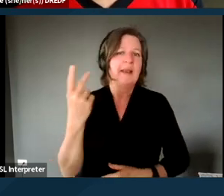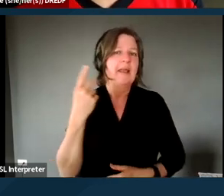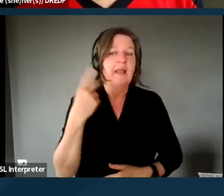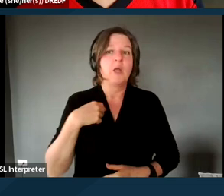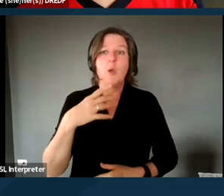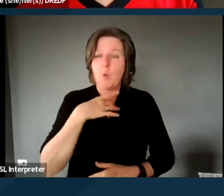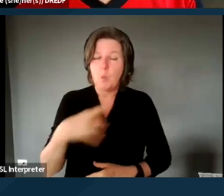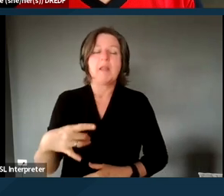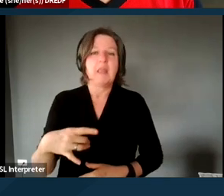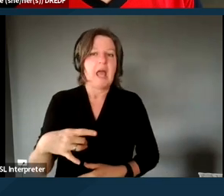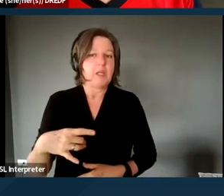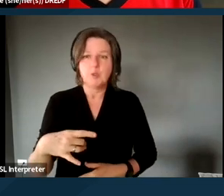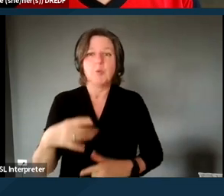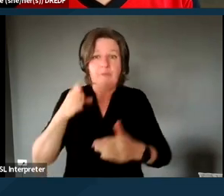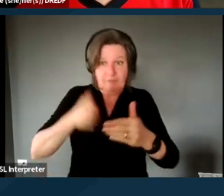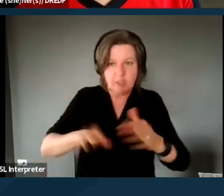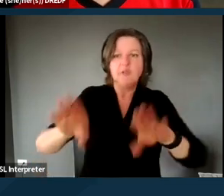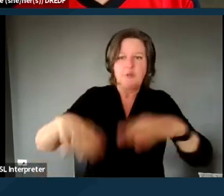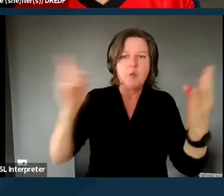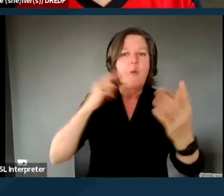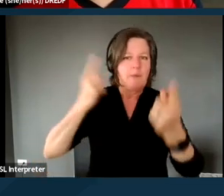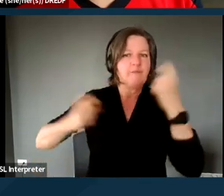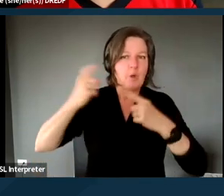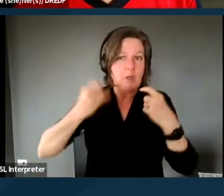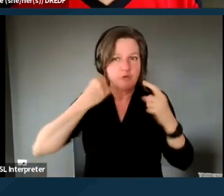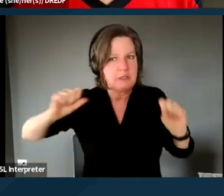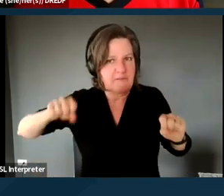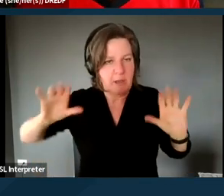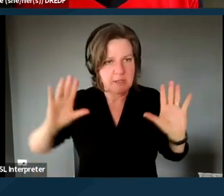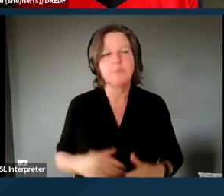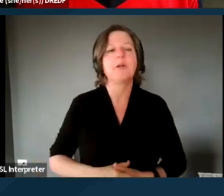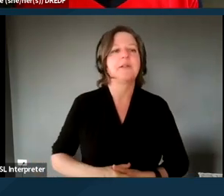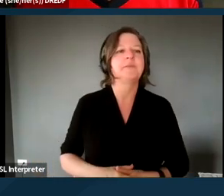to some questions of possible at the end of this. Looking at housing tenancy,